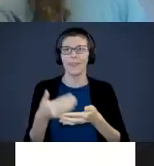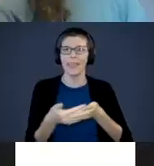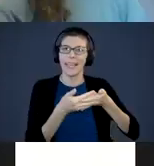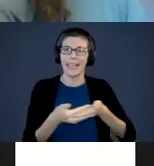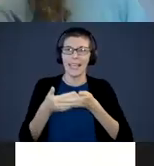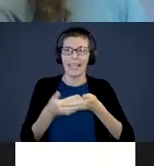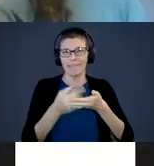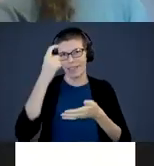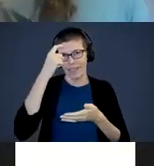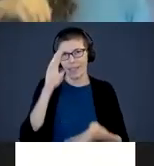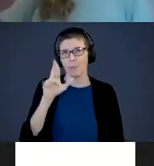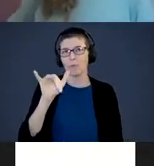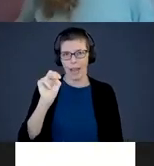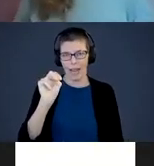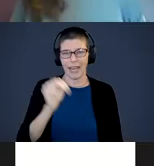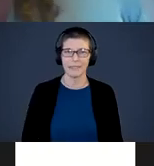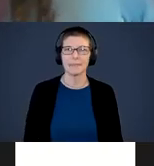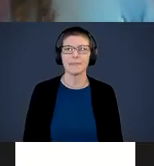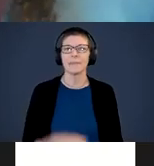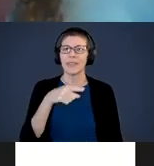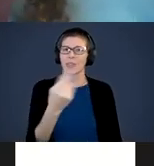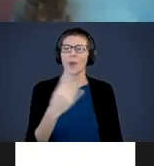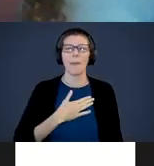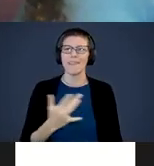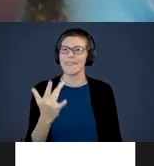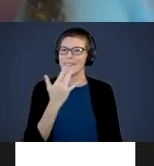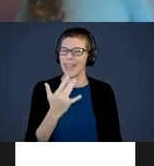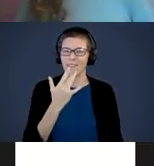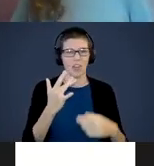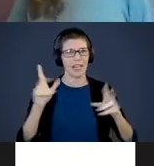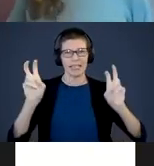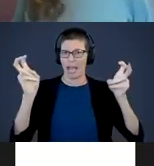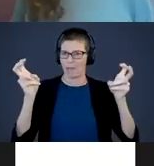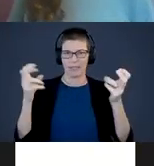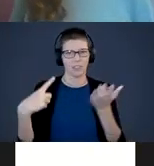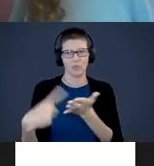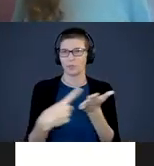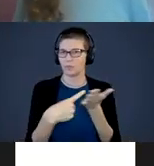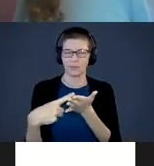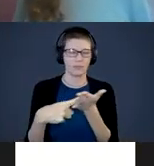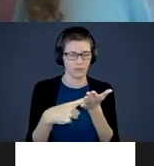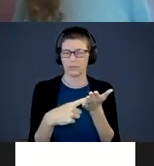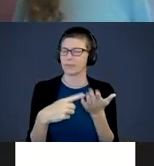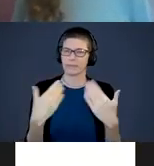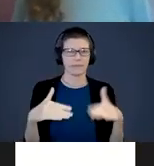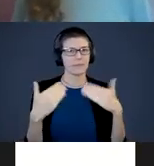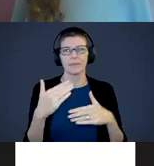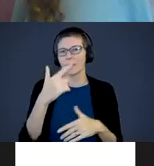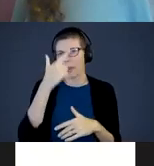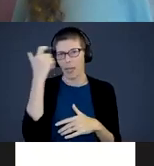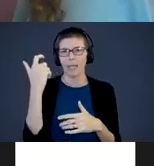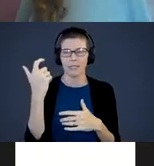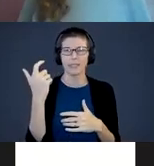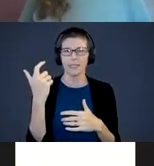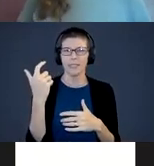This is one of my favorite topics to talk about because the infant brain are really